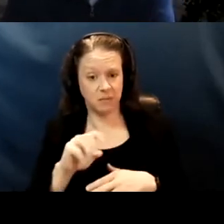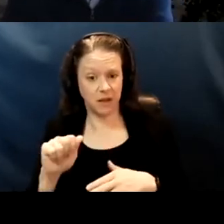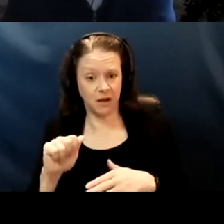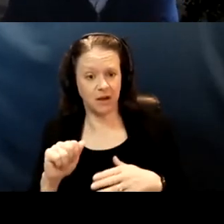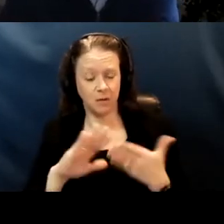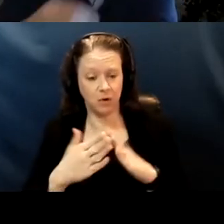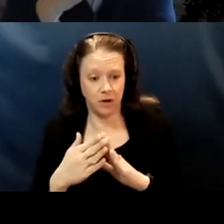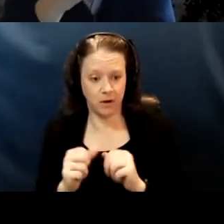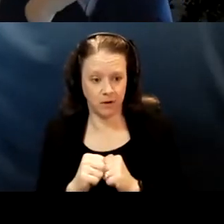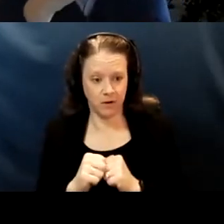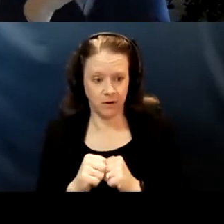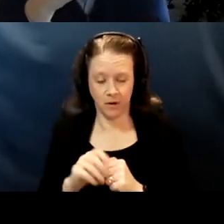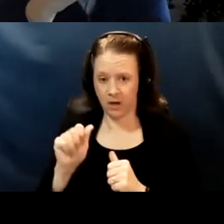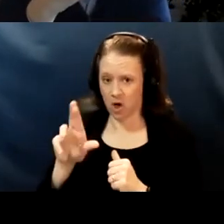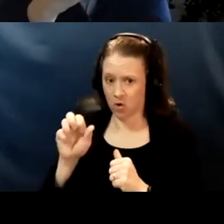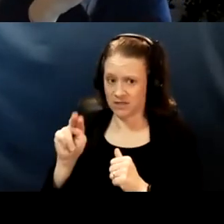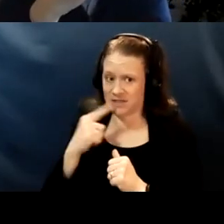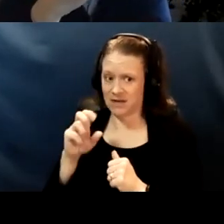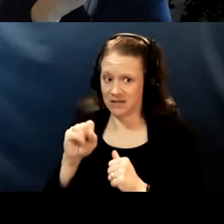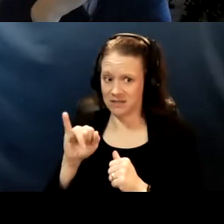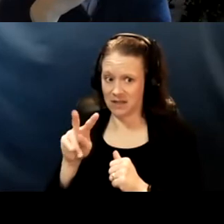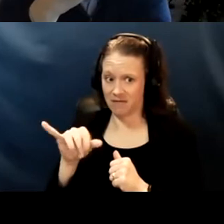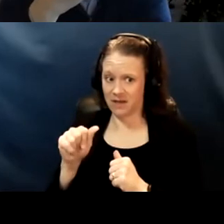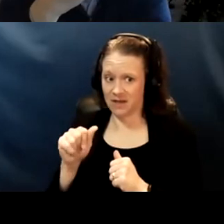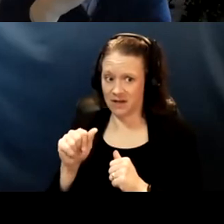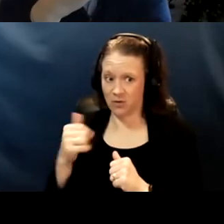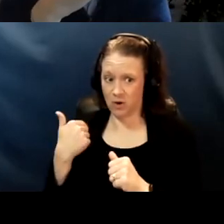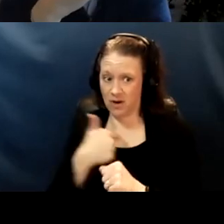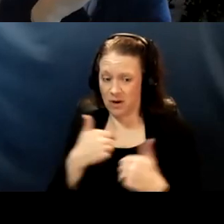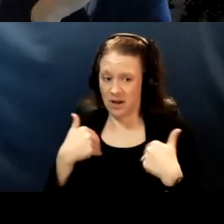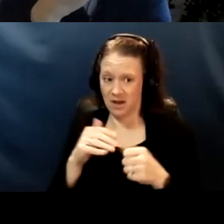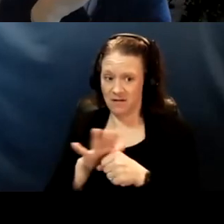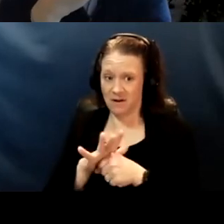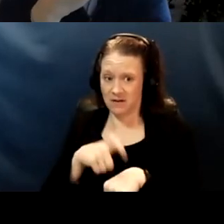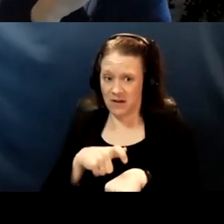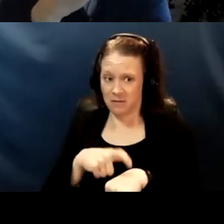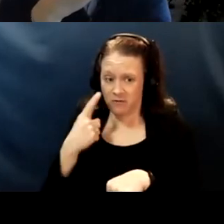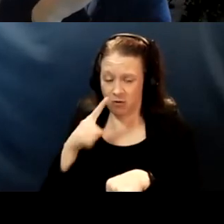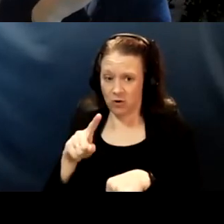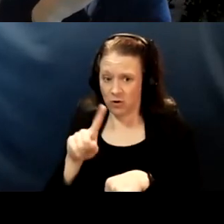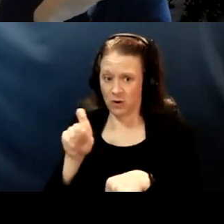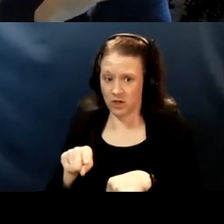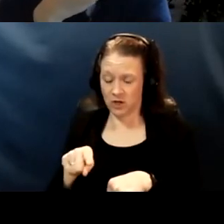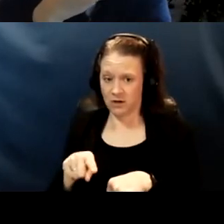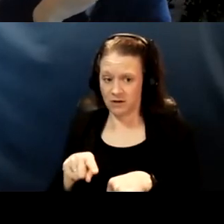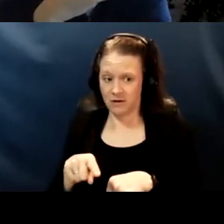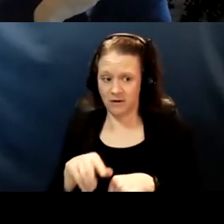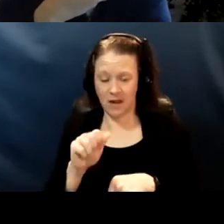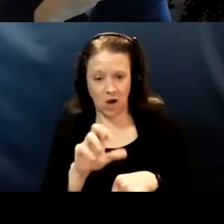Sylvia is there time for another question? See you haven't asked one yet? Or else I'm going to say yes. Well, you know how I watch the clock?